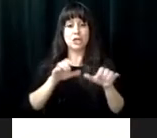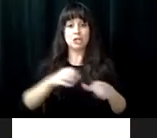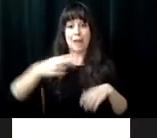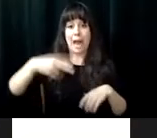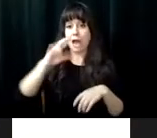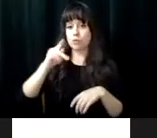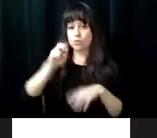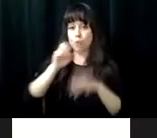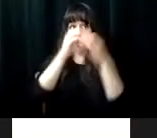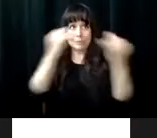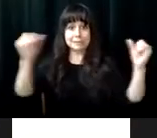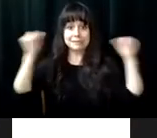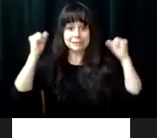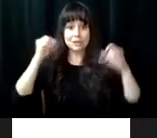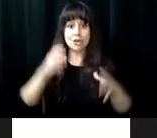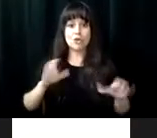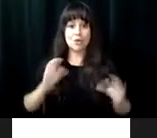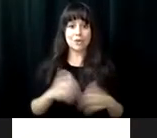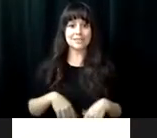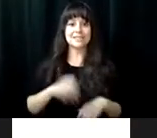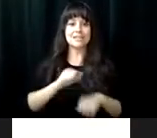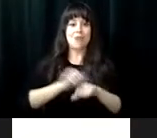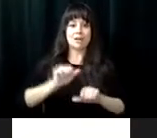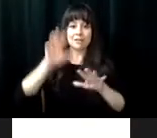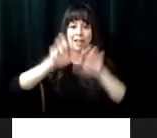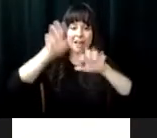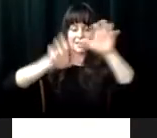interviews, improvisation training, running, cycling, completing